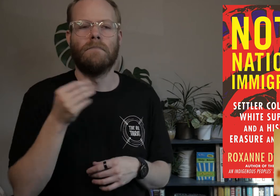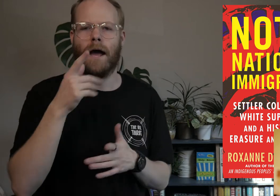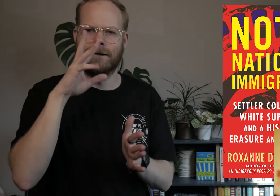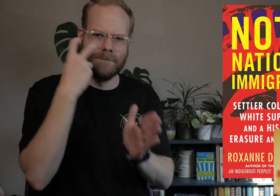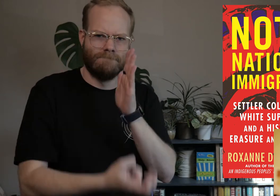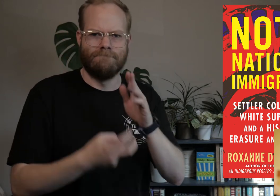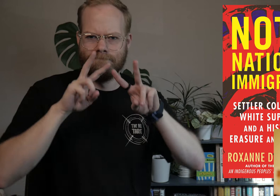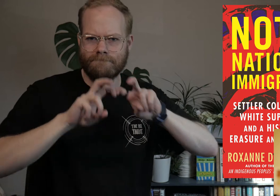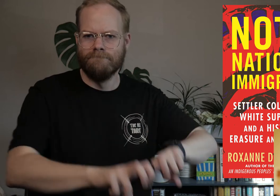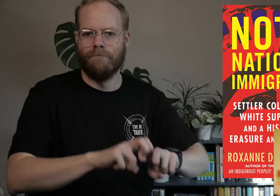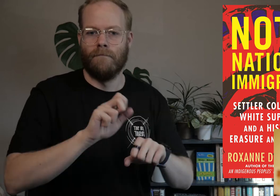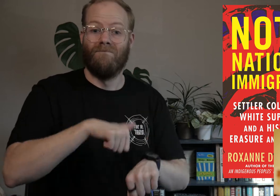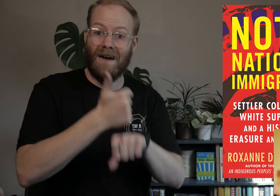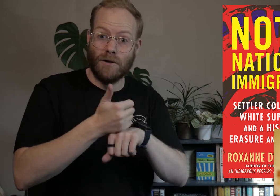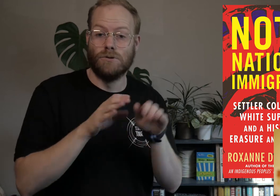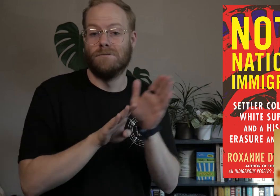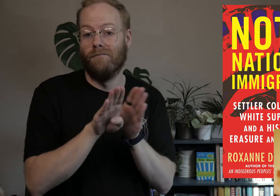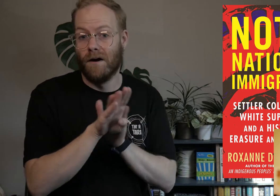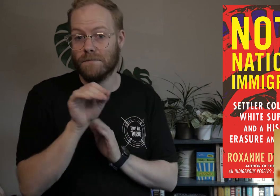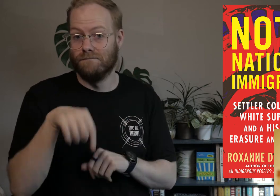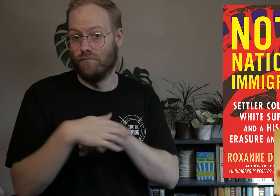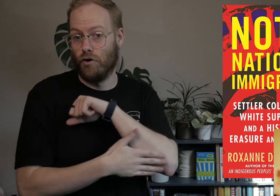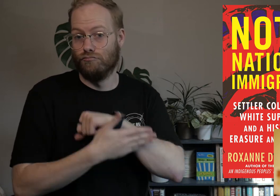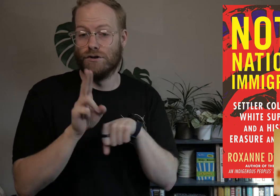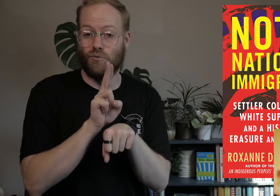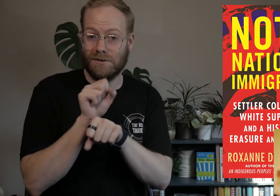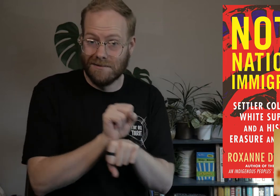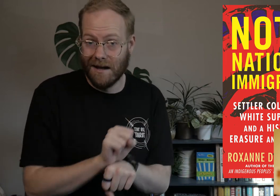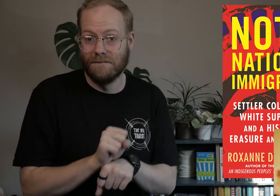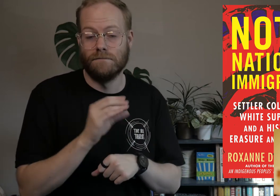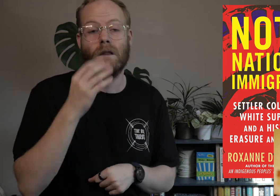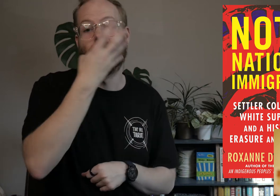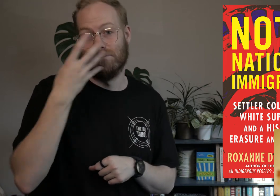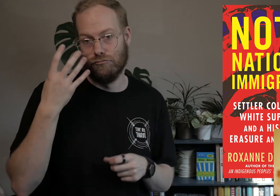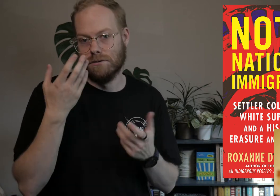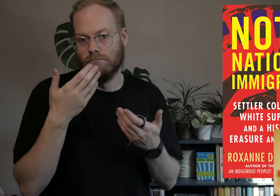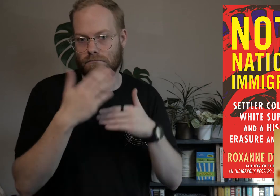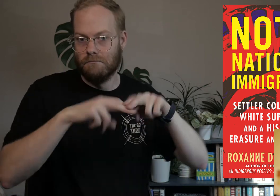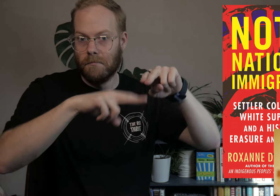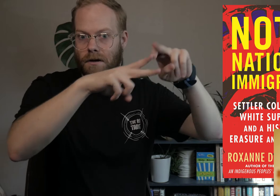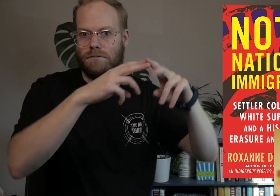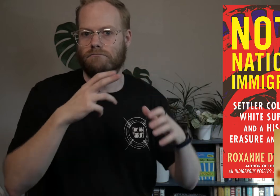and does a deep-dive into the founding, development of the country using slaves and immigrants to build it,